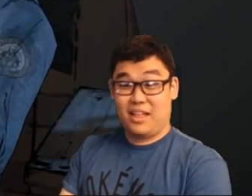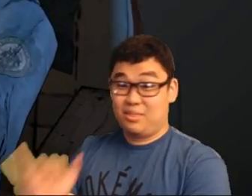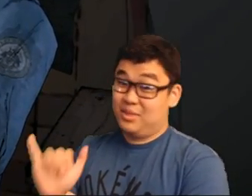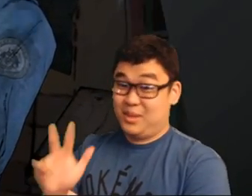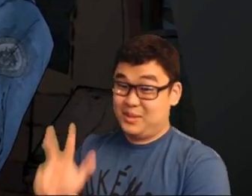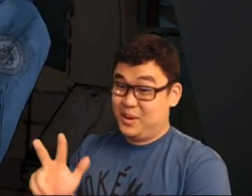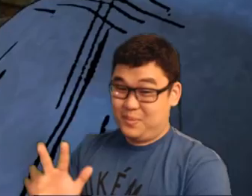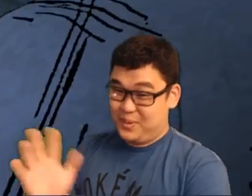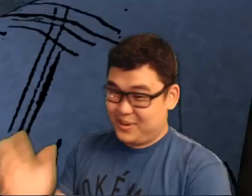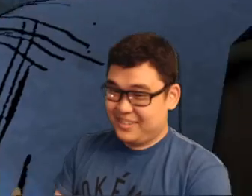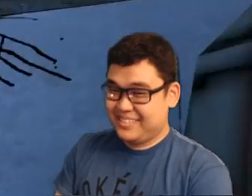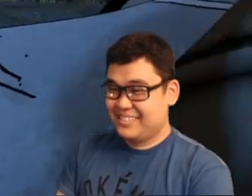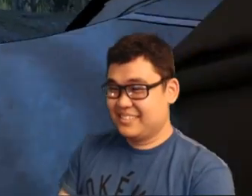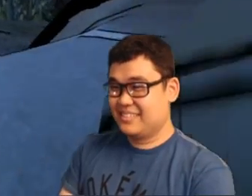Uh, that's awkward...